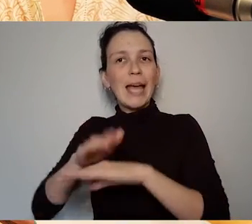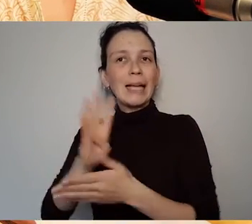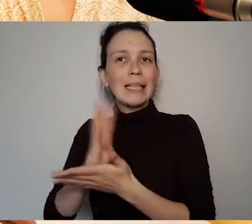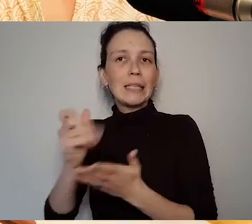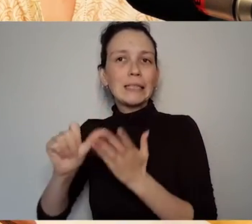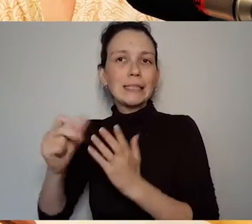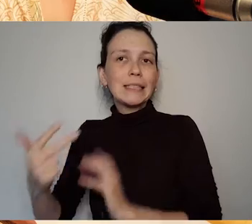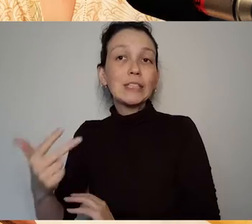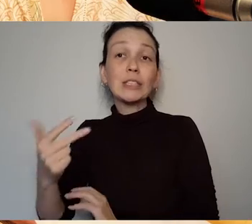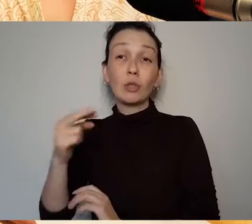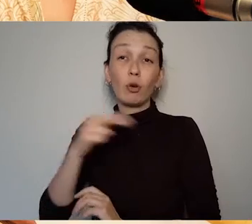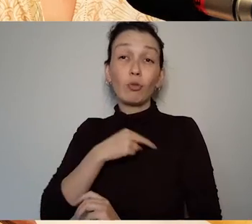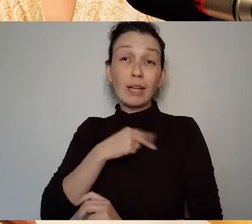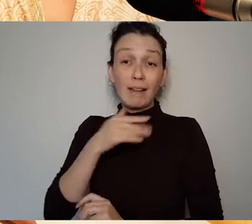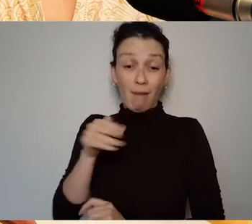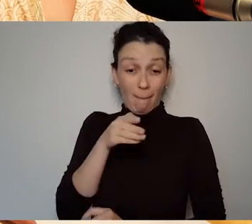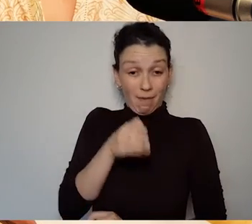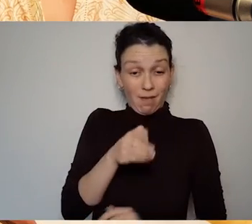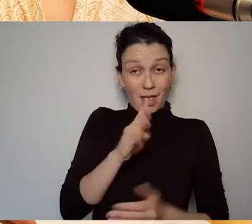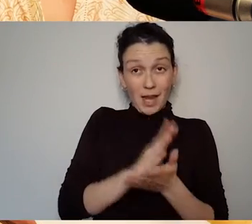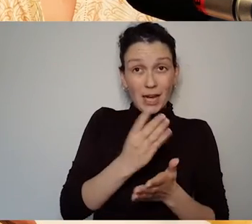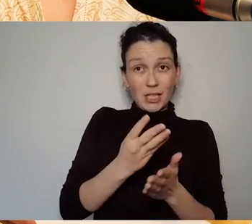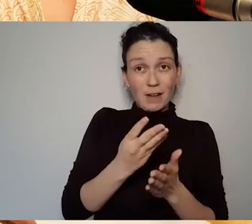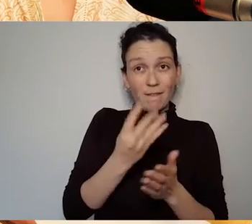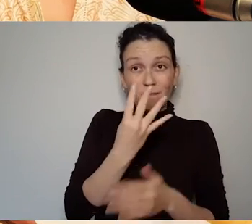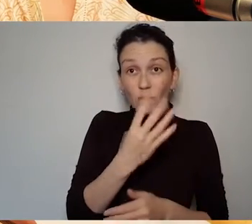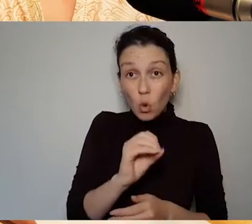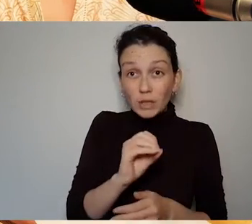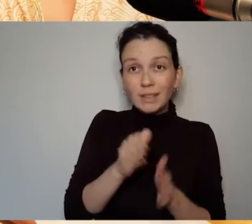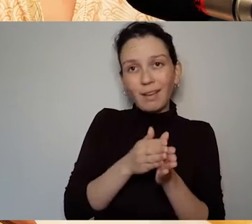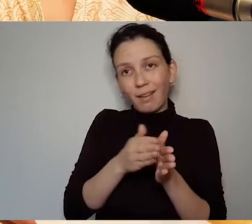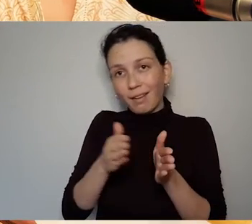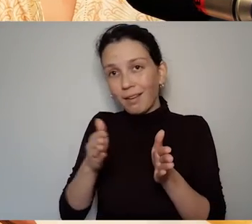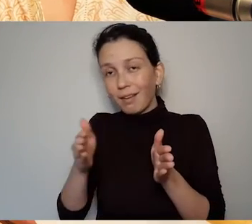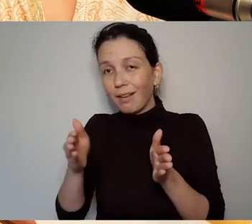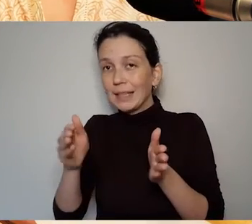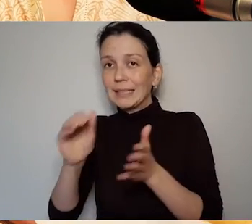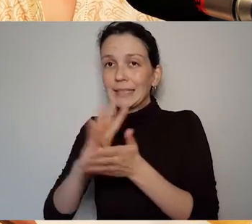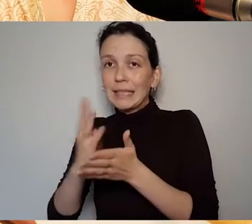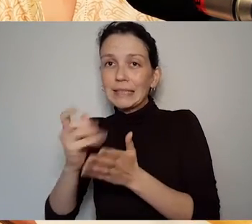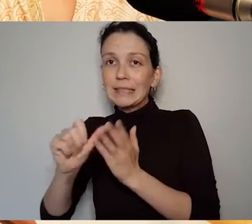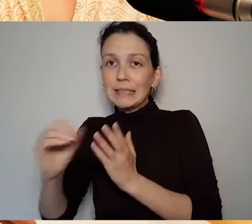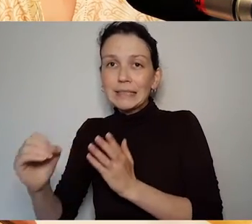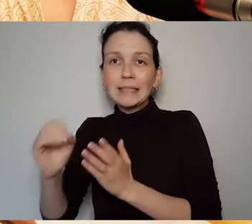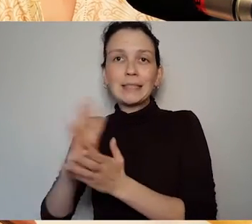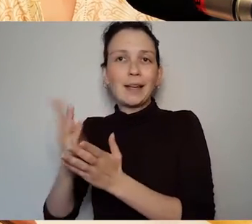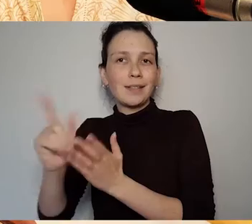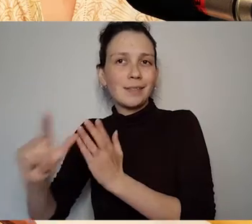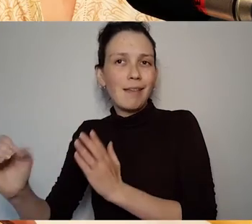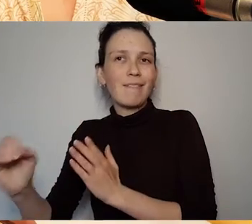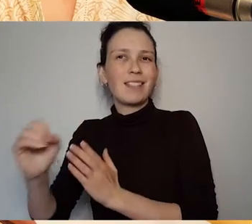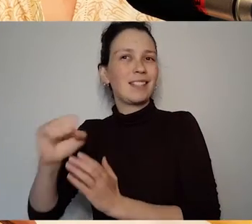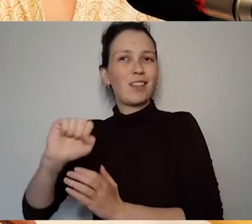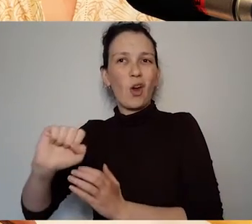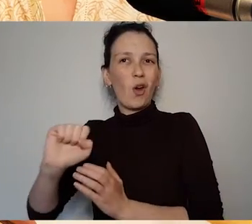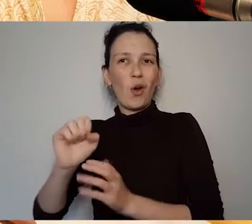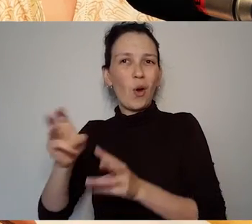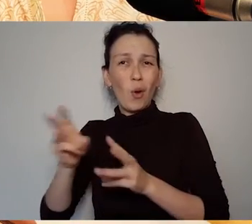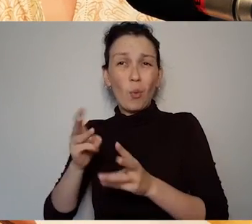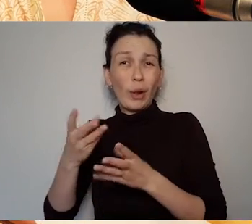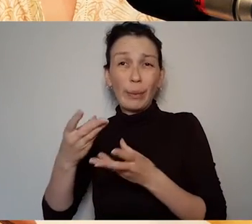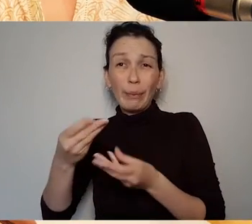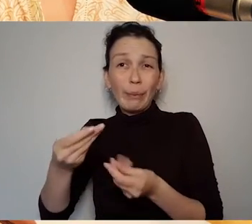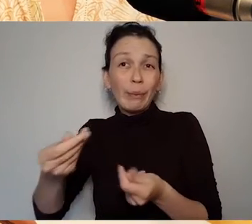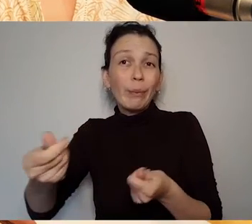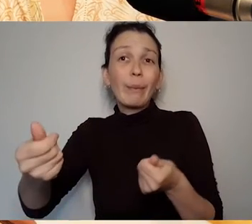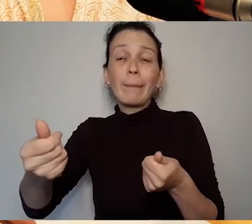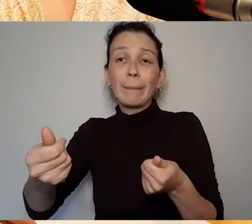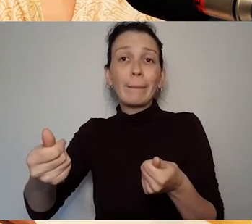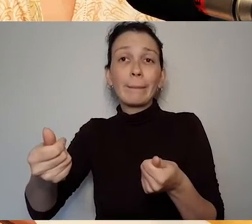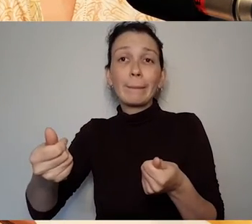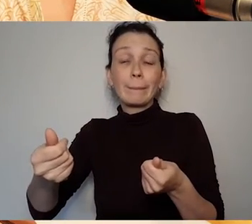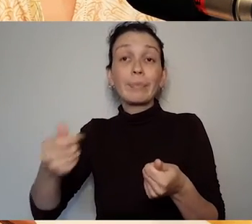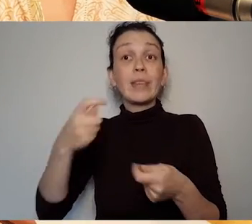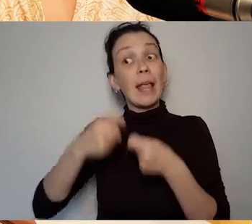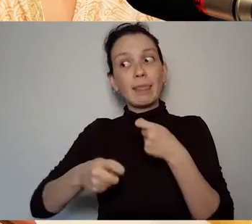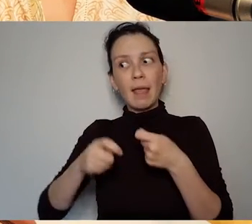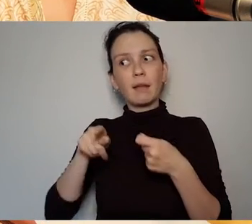from 1940 1960 1970 really fell into obscurity and then there was a revival of her work really in the